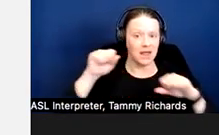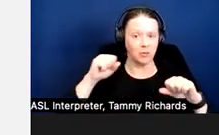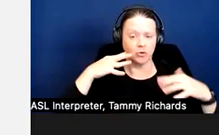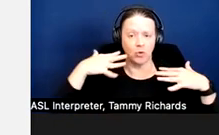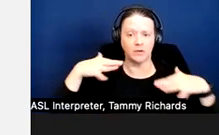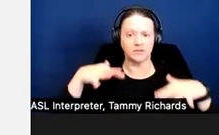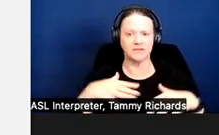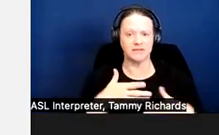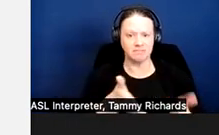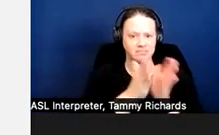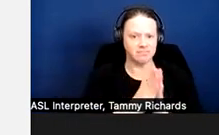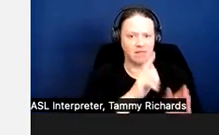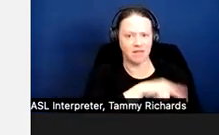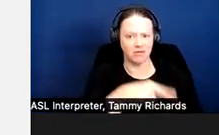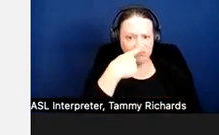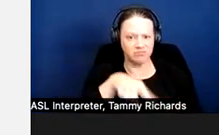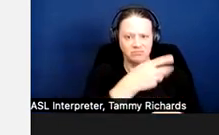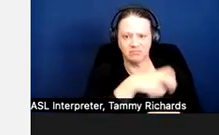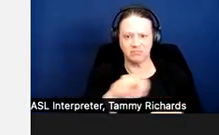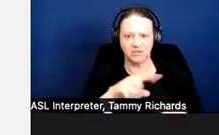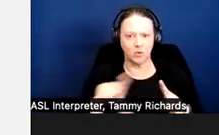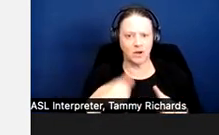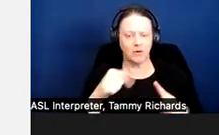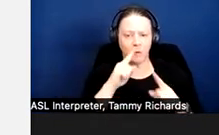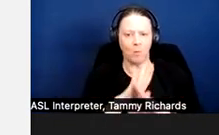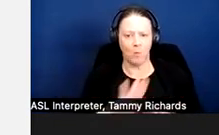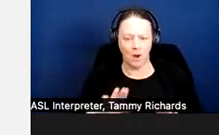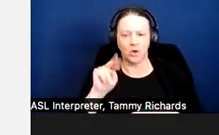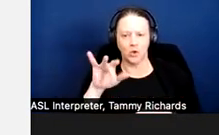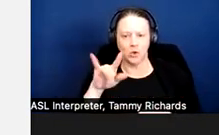to a quieter unit and the ability to install sound-proofing.